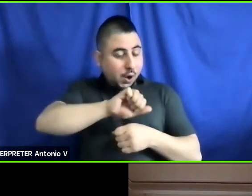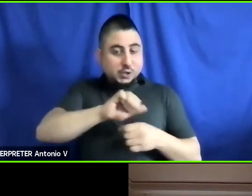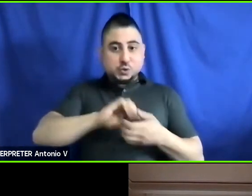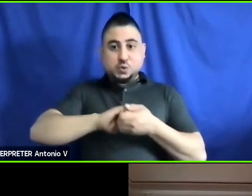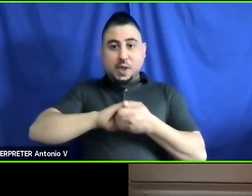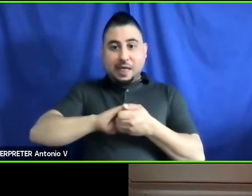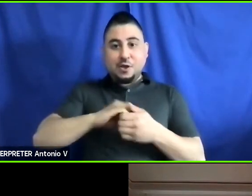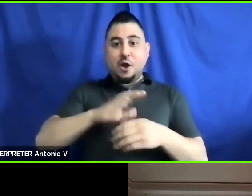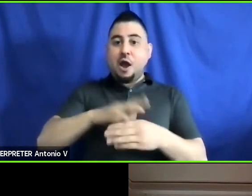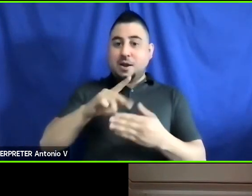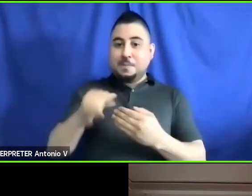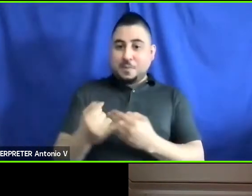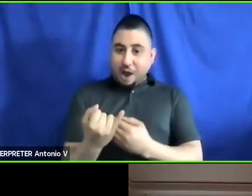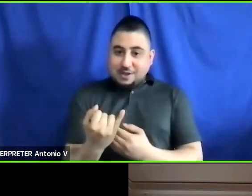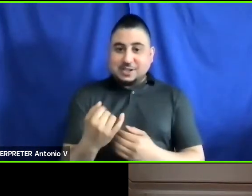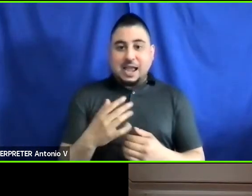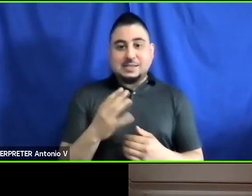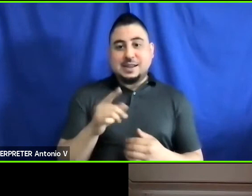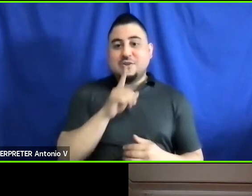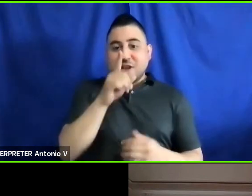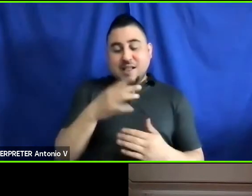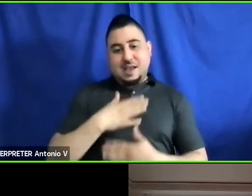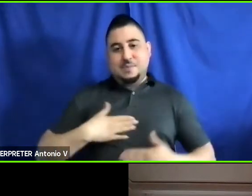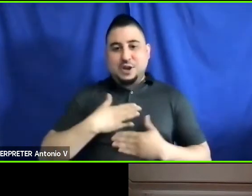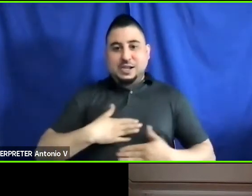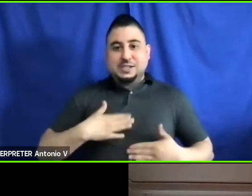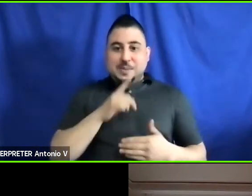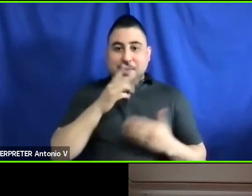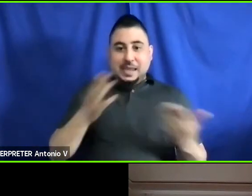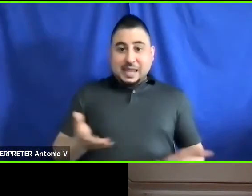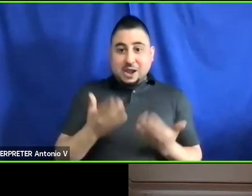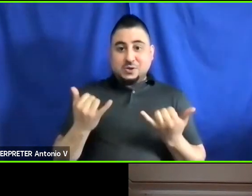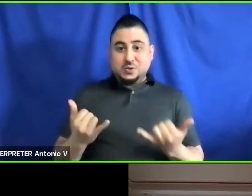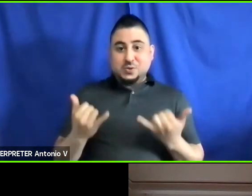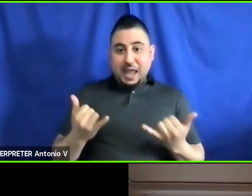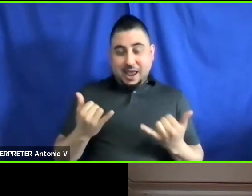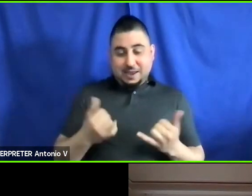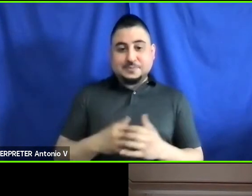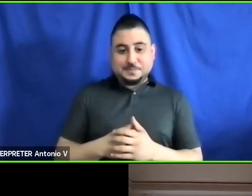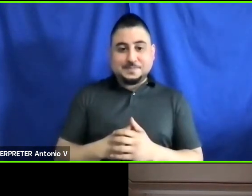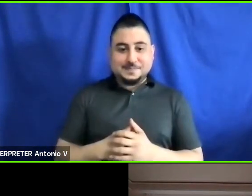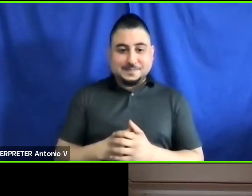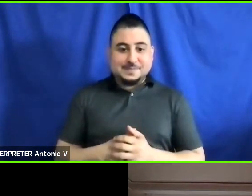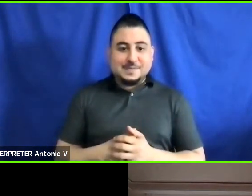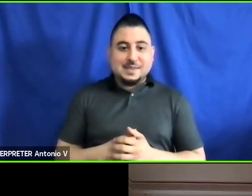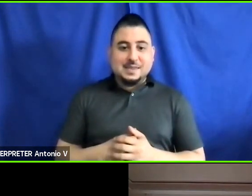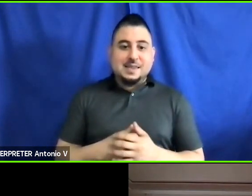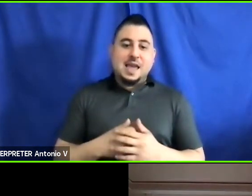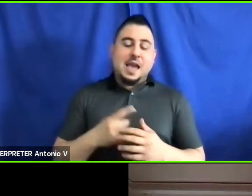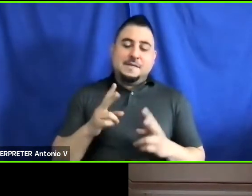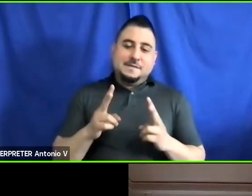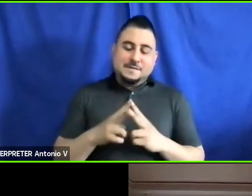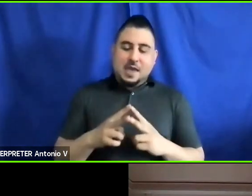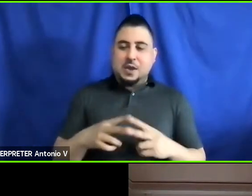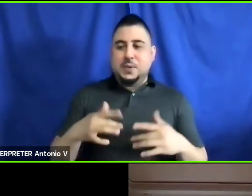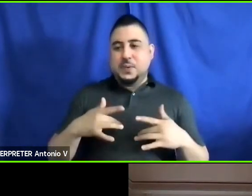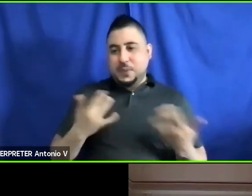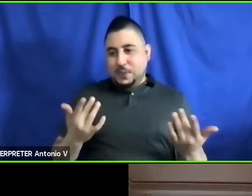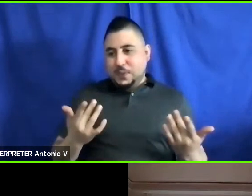projects. And I really appreciate being here today. Very appreciative of the -- of the